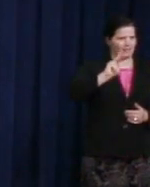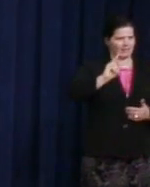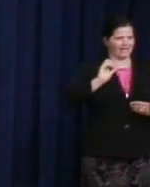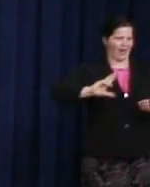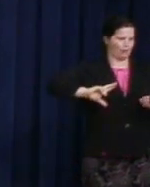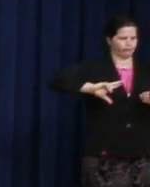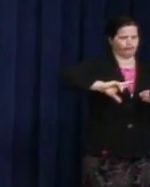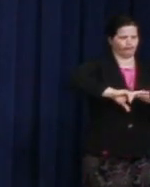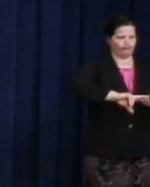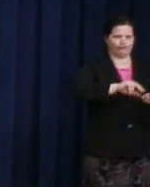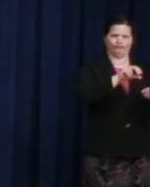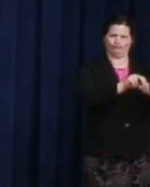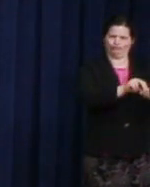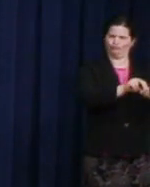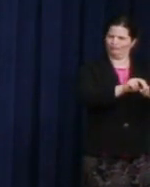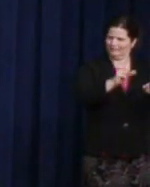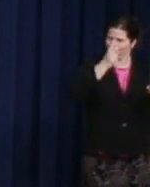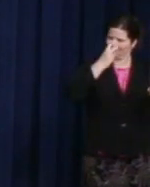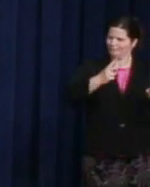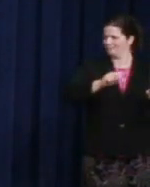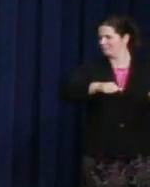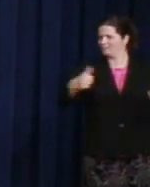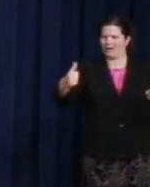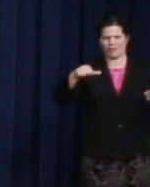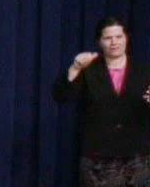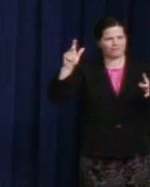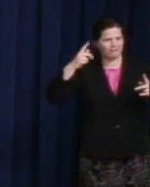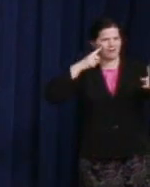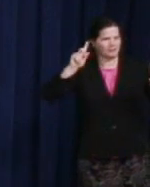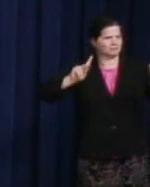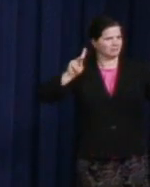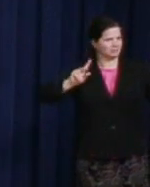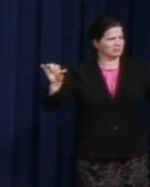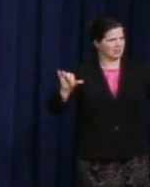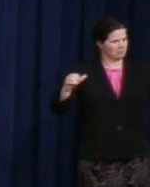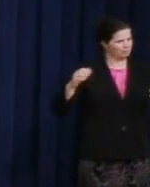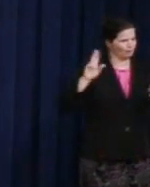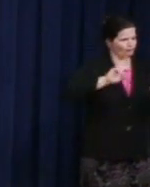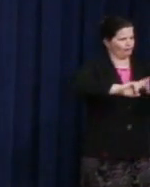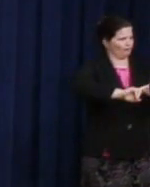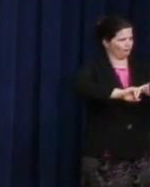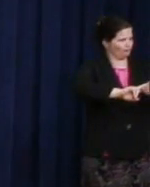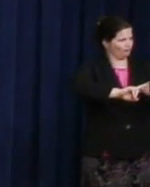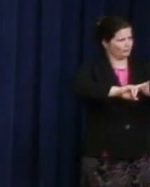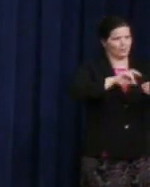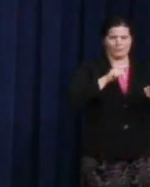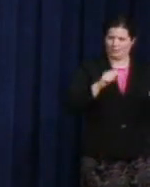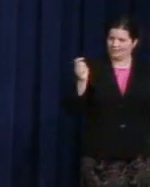the giants of history reside. And as we do so, let's celebrate and recommit ourselves to a message that continues to fuel